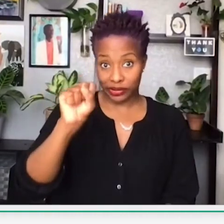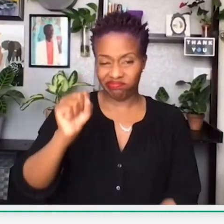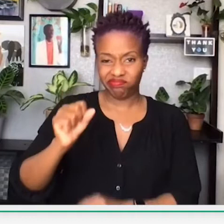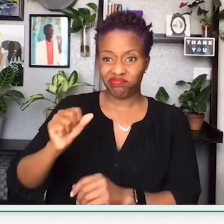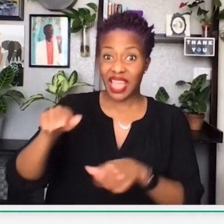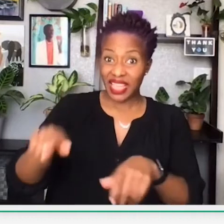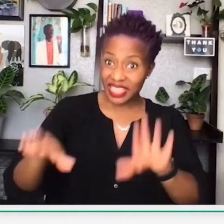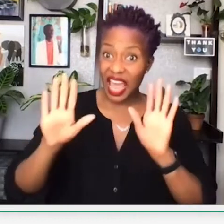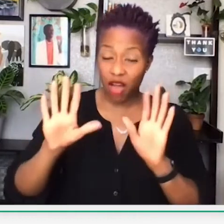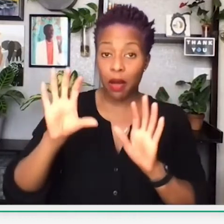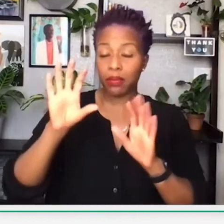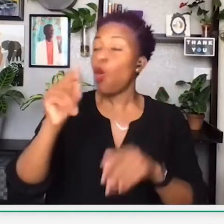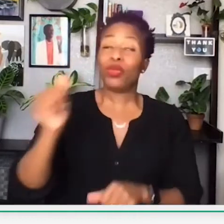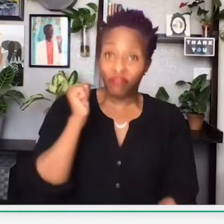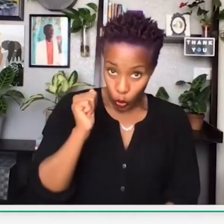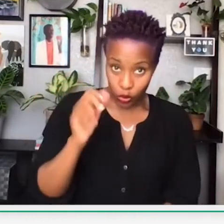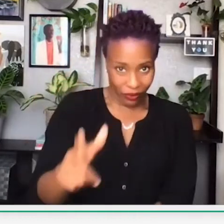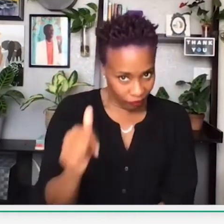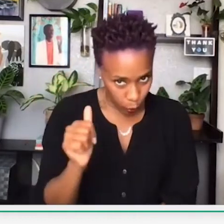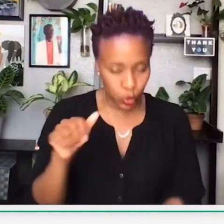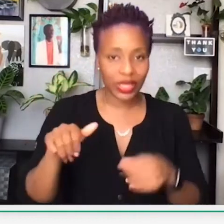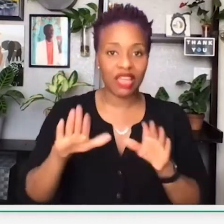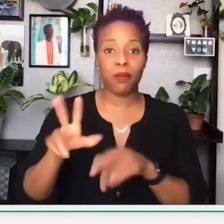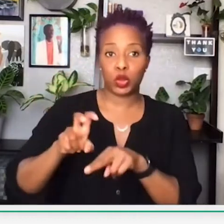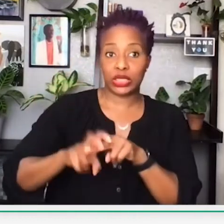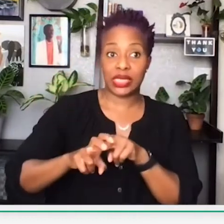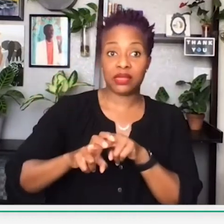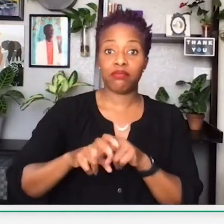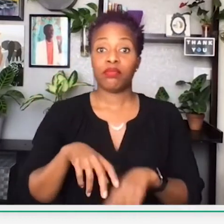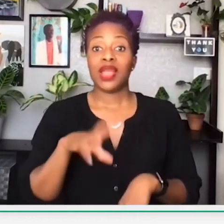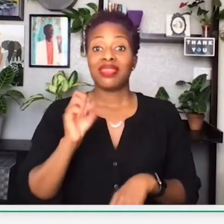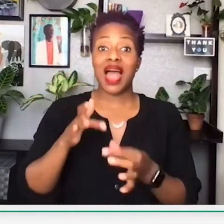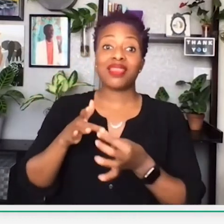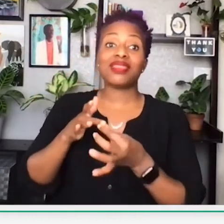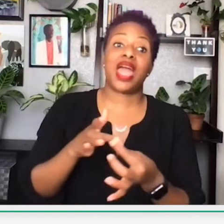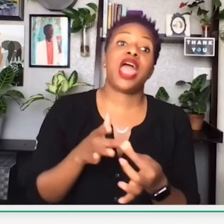So now Rosa Parks refused, refused to give up her seat,